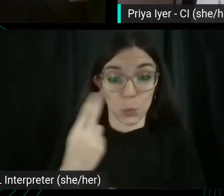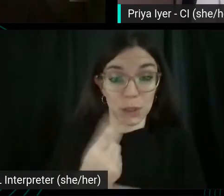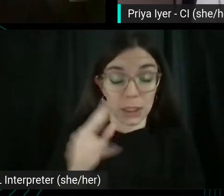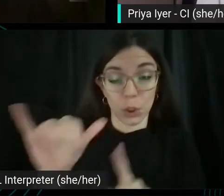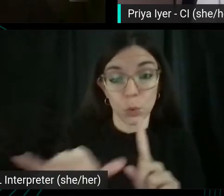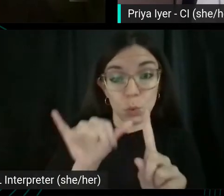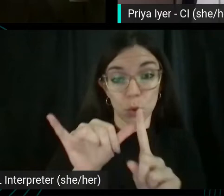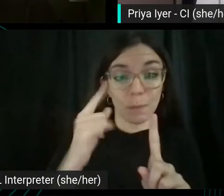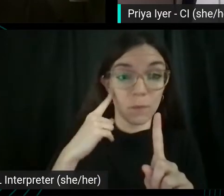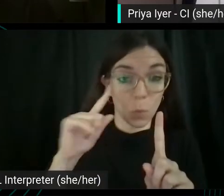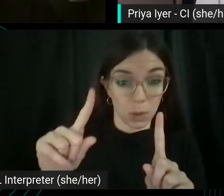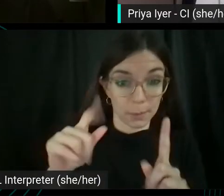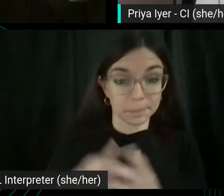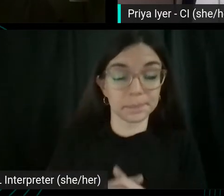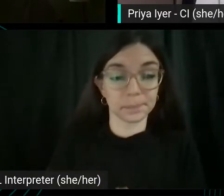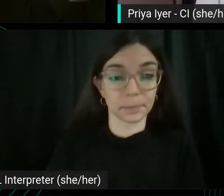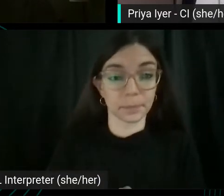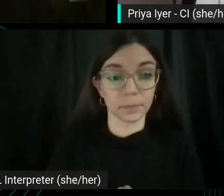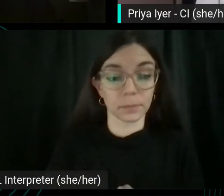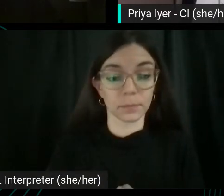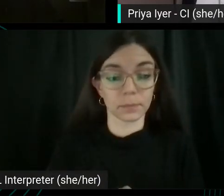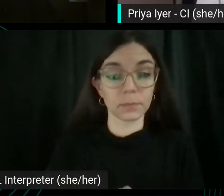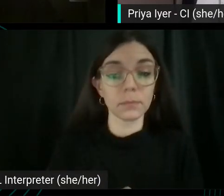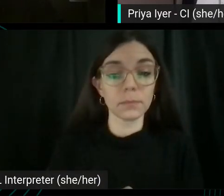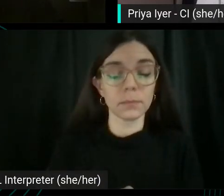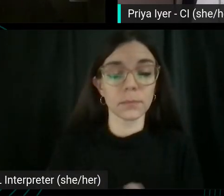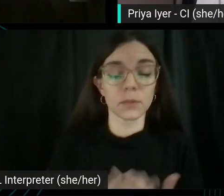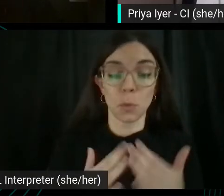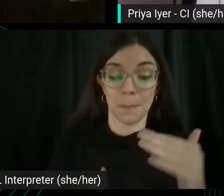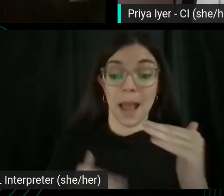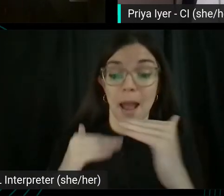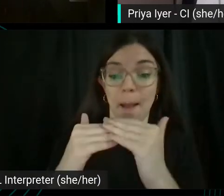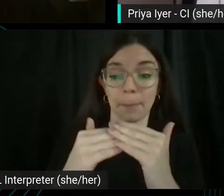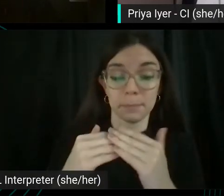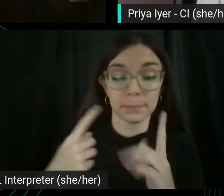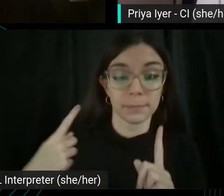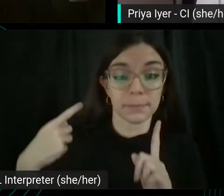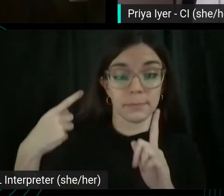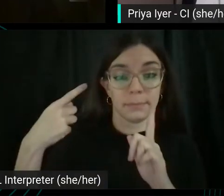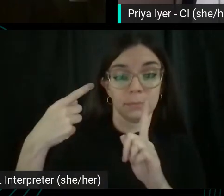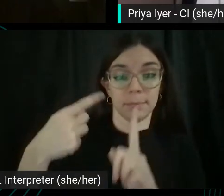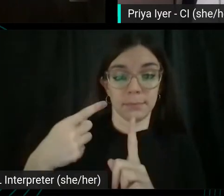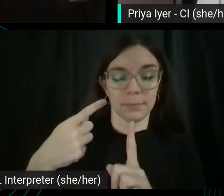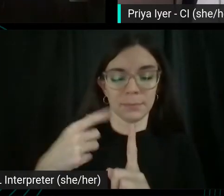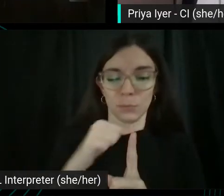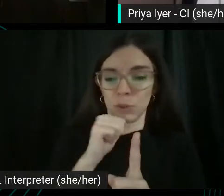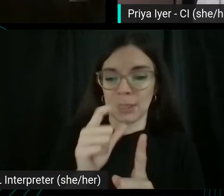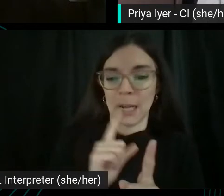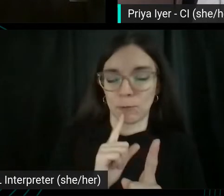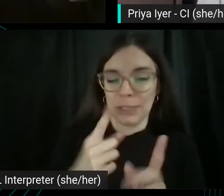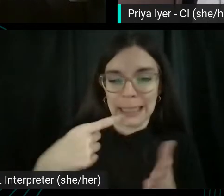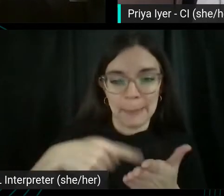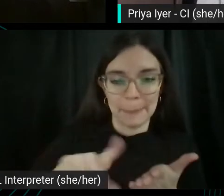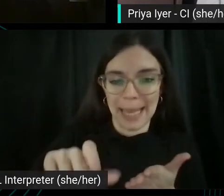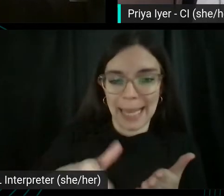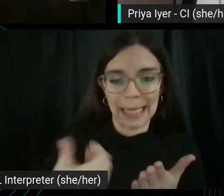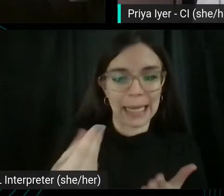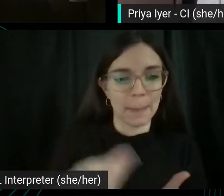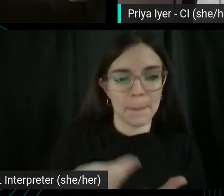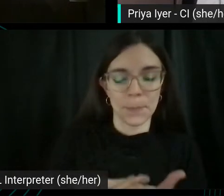So, by optimizing towards this, you're not really paying any money to appear on YouTube, right?